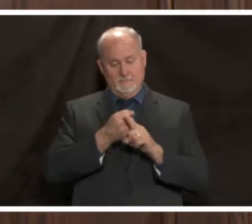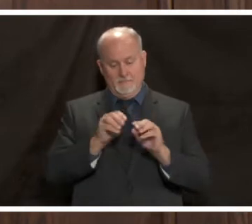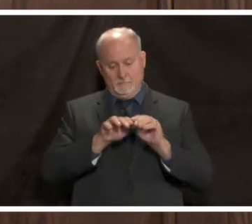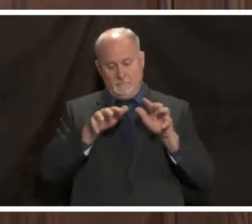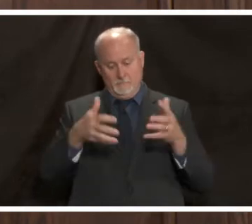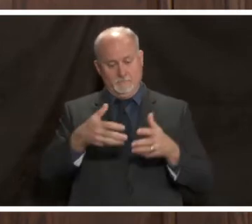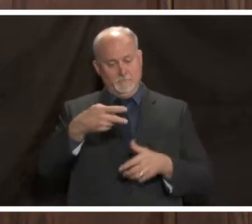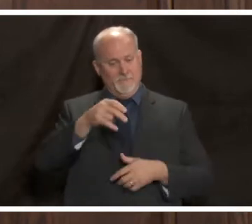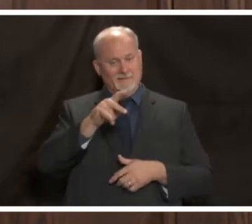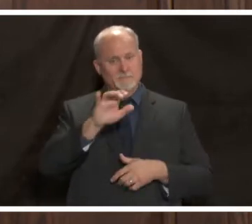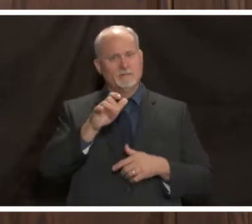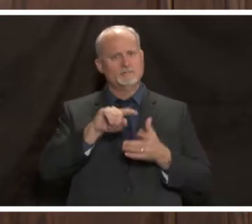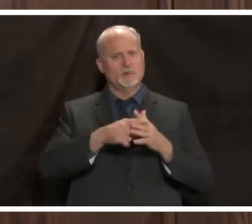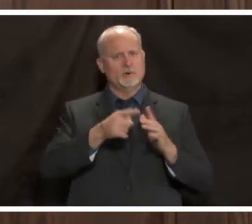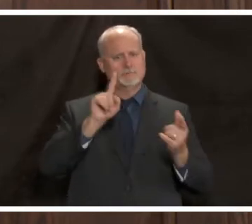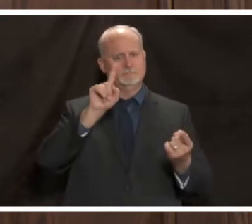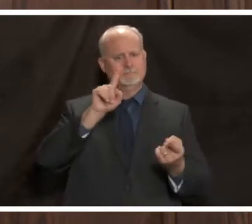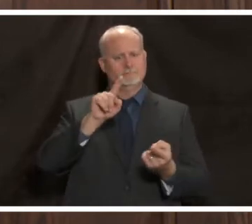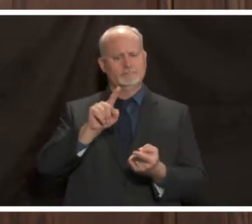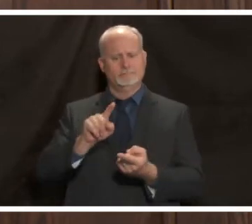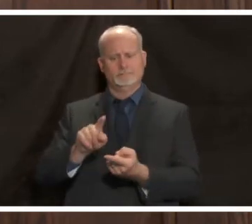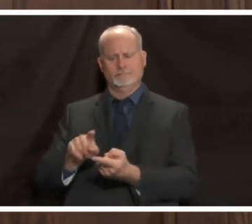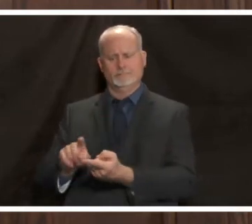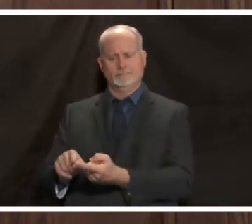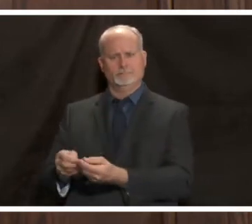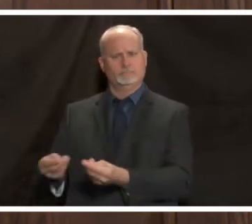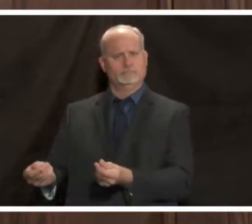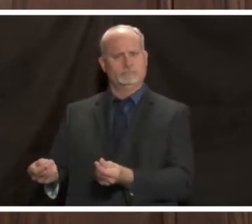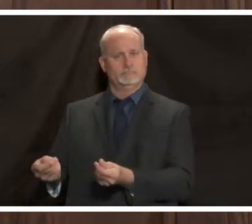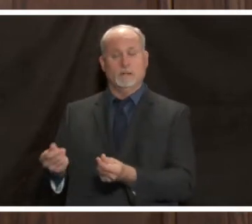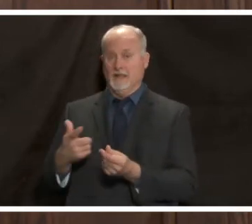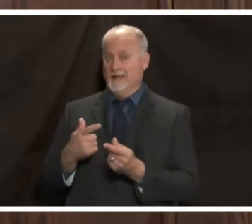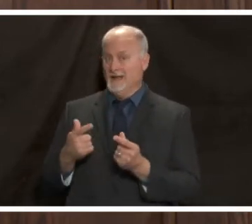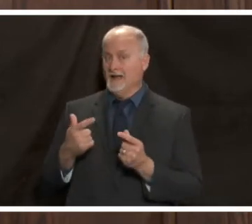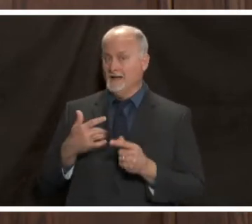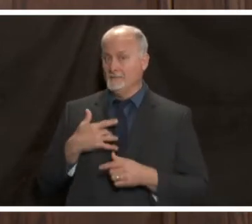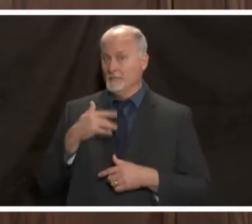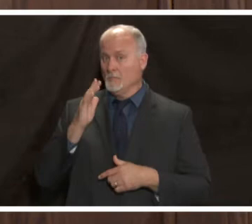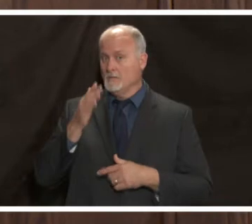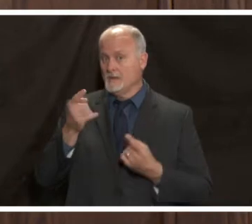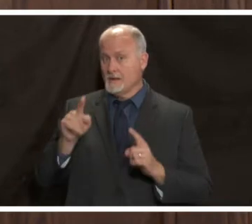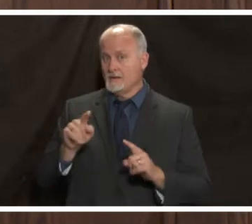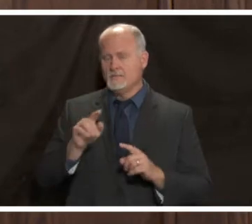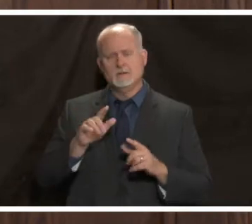itself wouldn't that be special i think it's going to happen so what do we do in the meantime